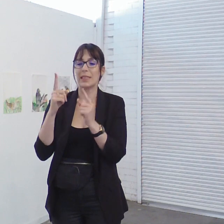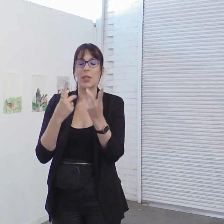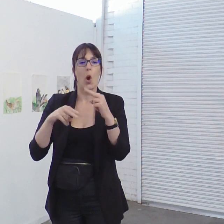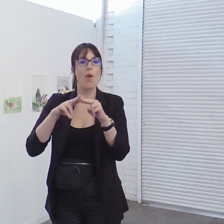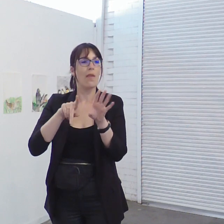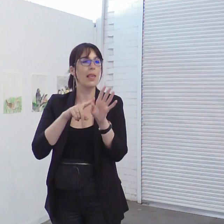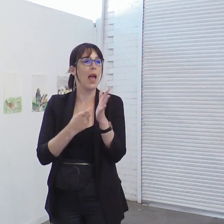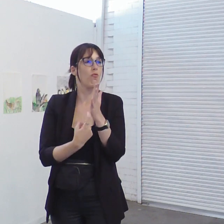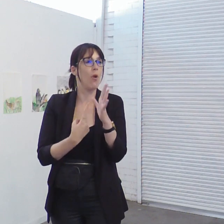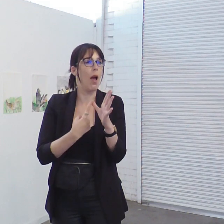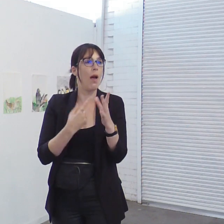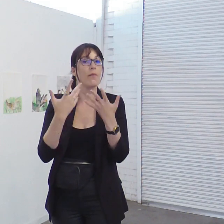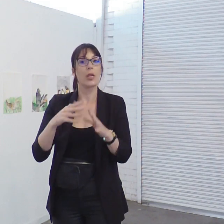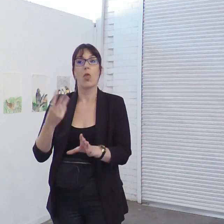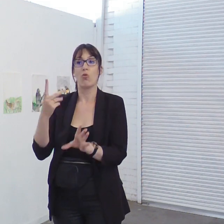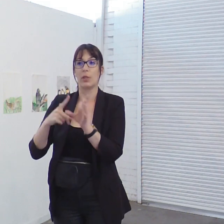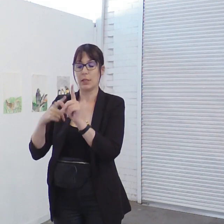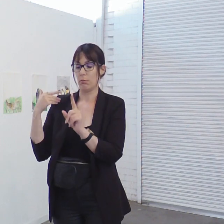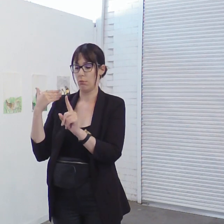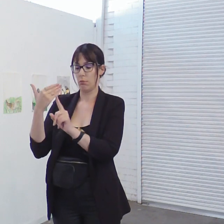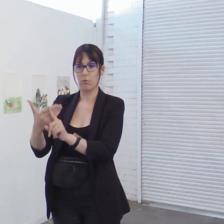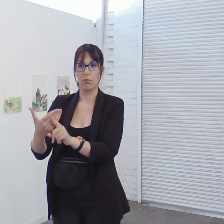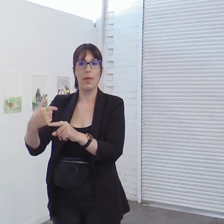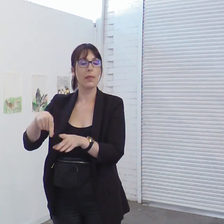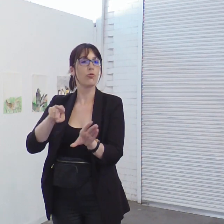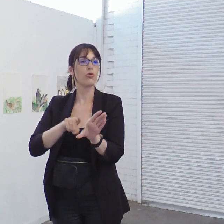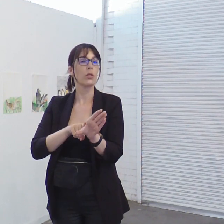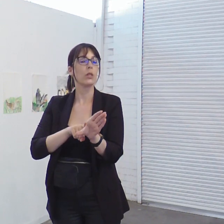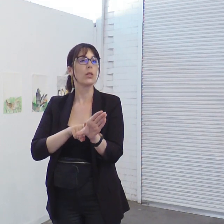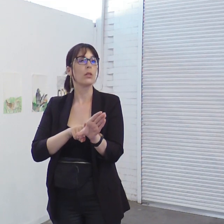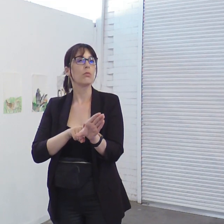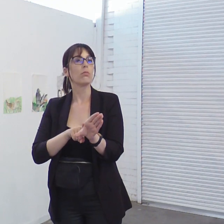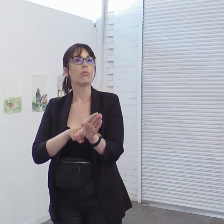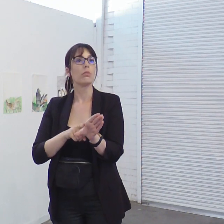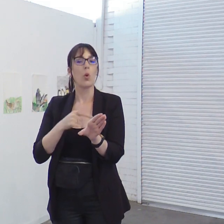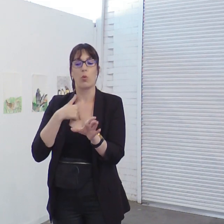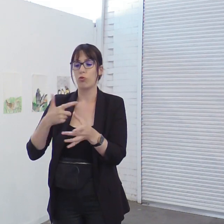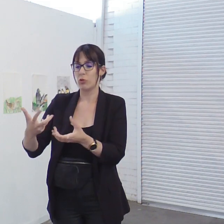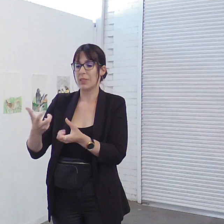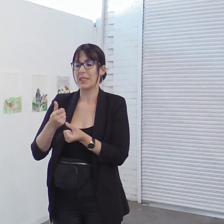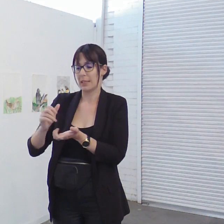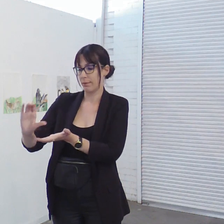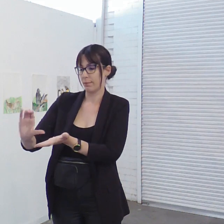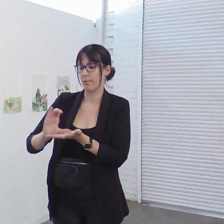year running and this year is the result of being the recipient of the annual grants round